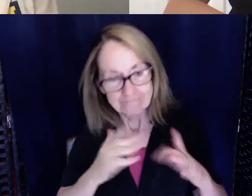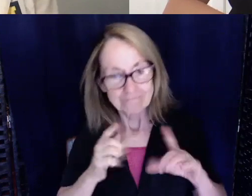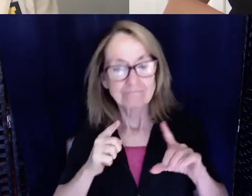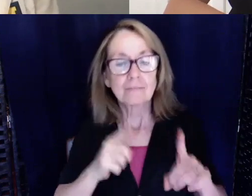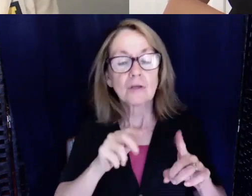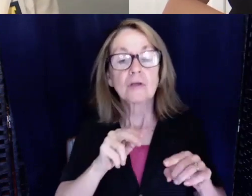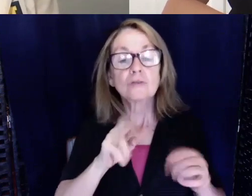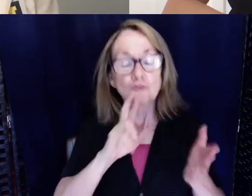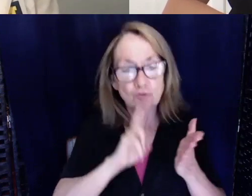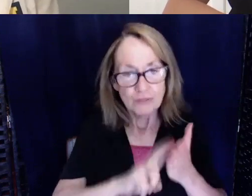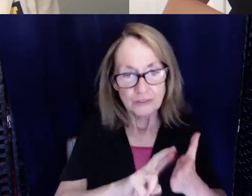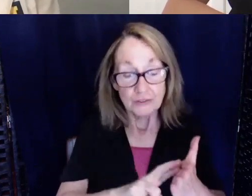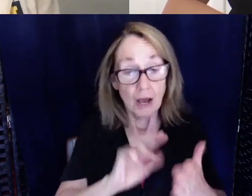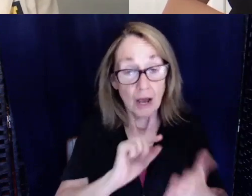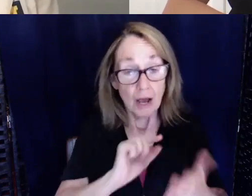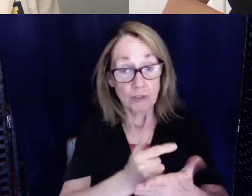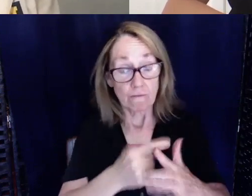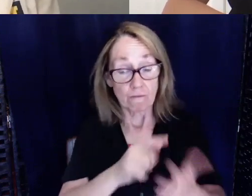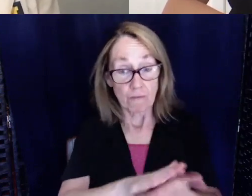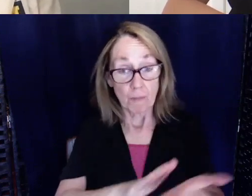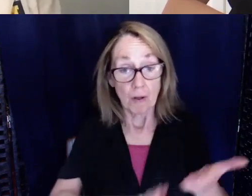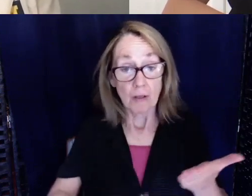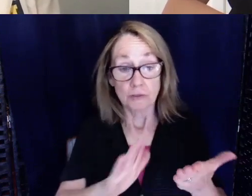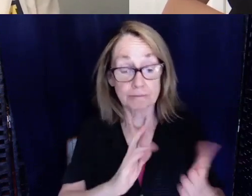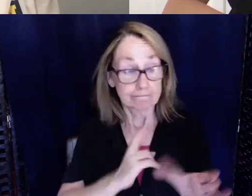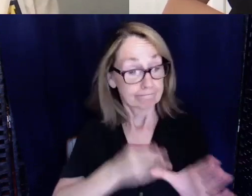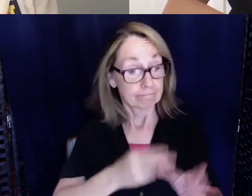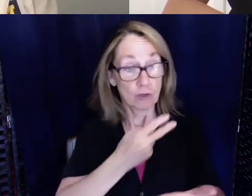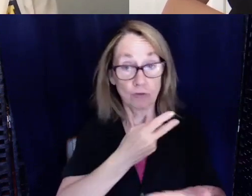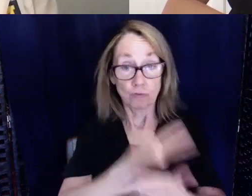So I graduated from college, jumped right into graduate school